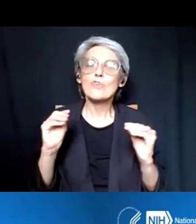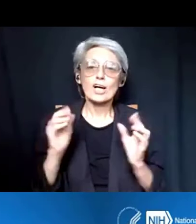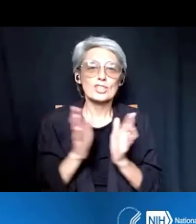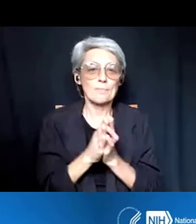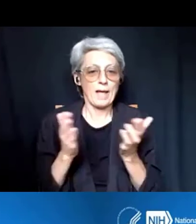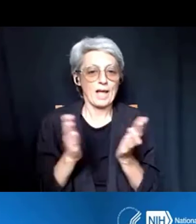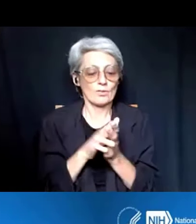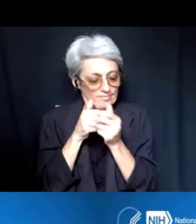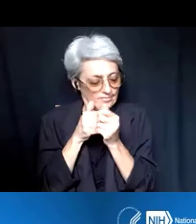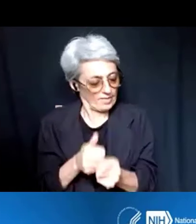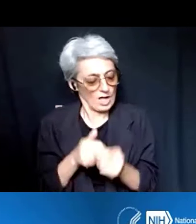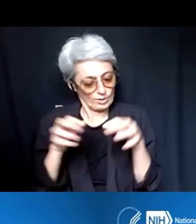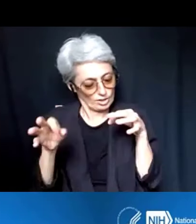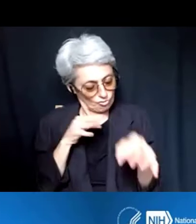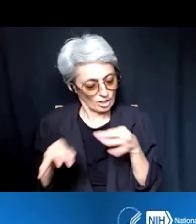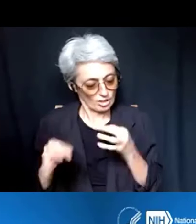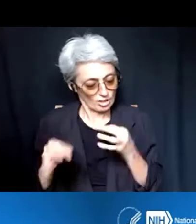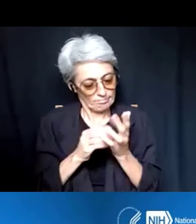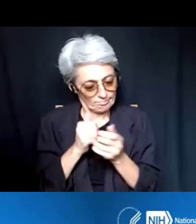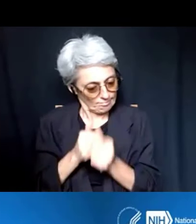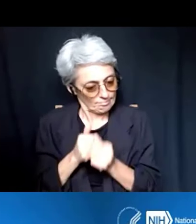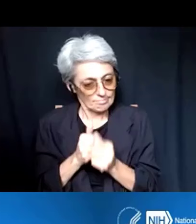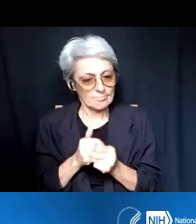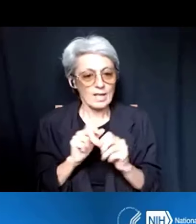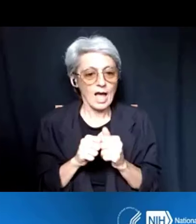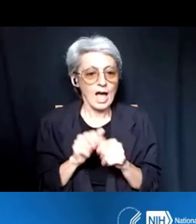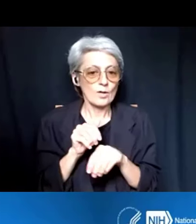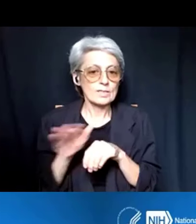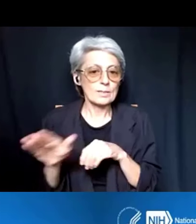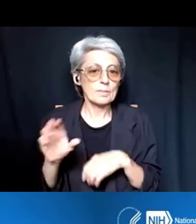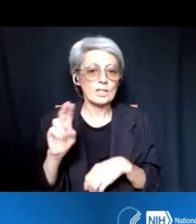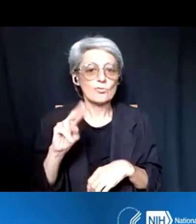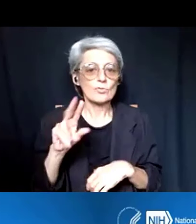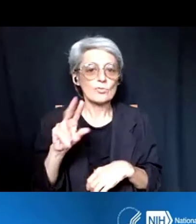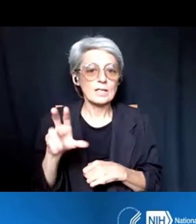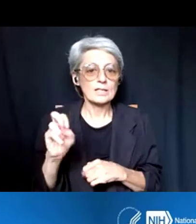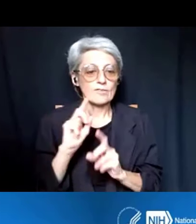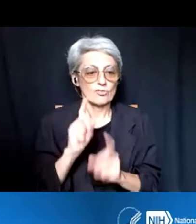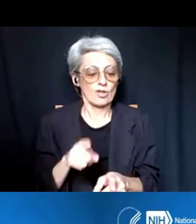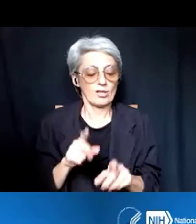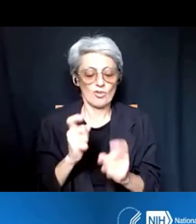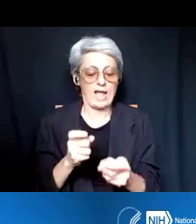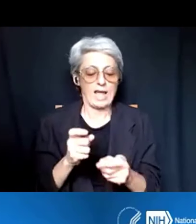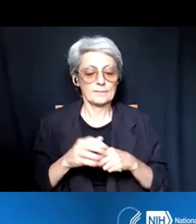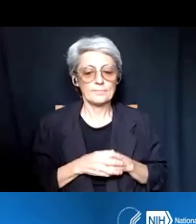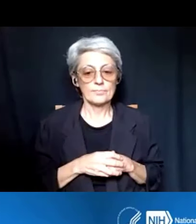and how to submit a responsive grant. And I think that because people don't necessarily have the NOFO right now,